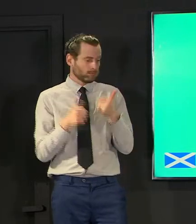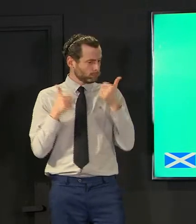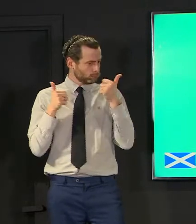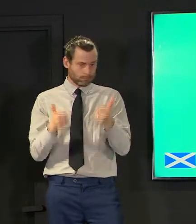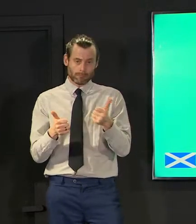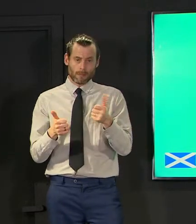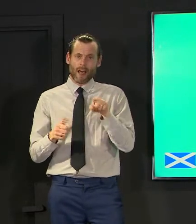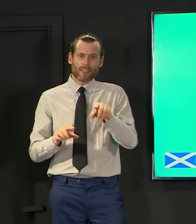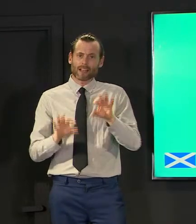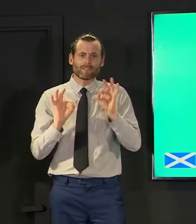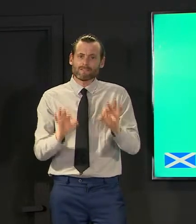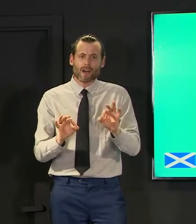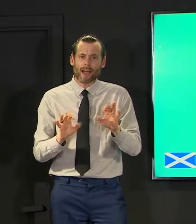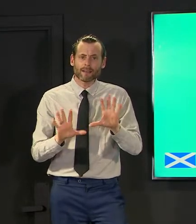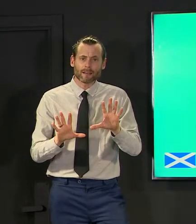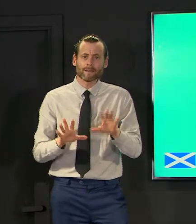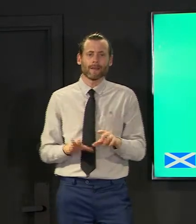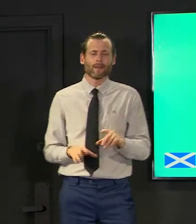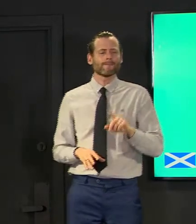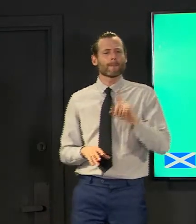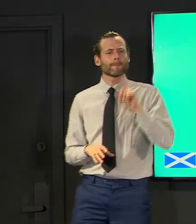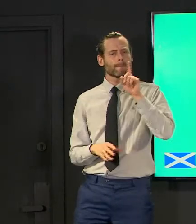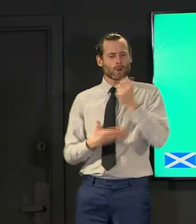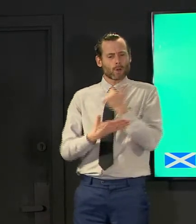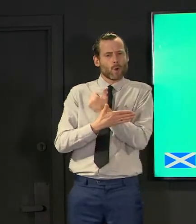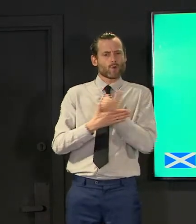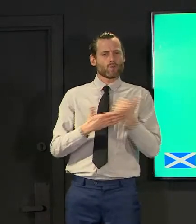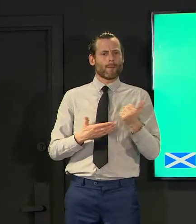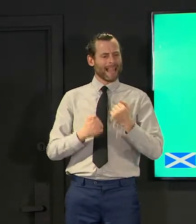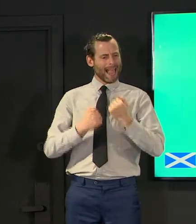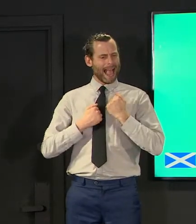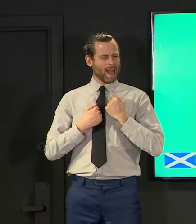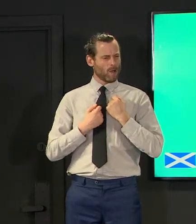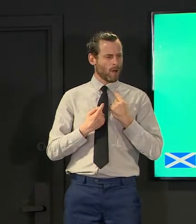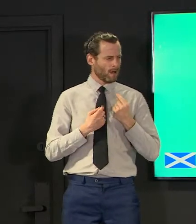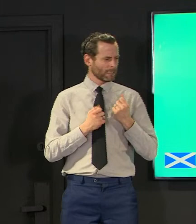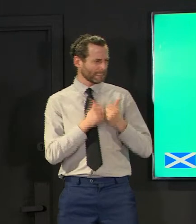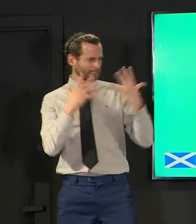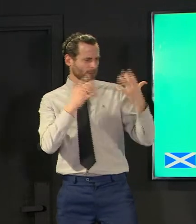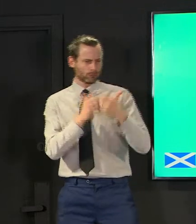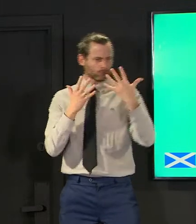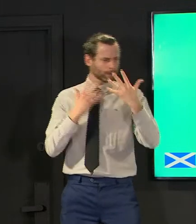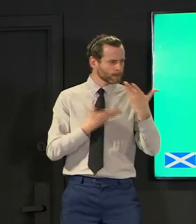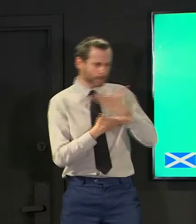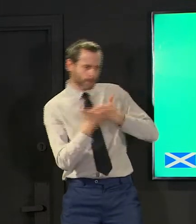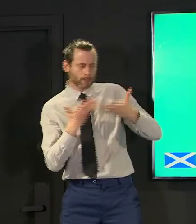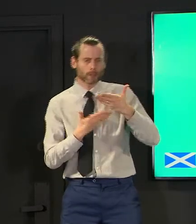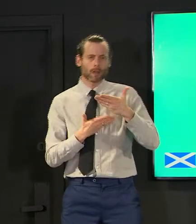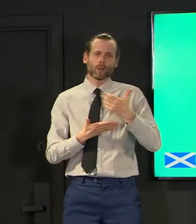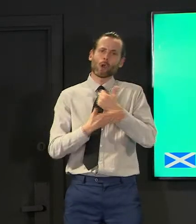those scientific debates out live at parliamentary committees and live on tv and that's the nature of